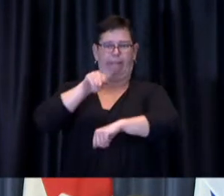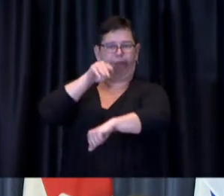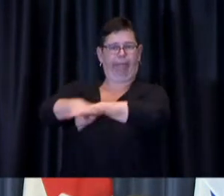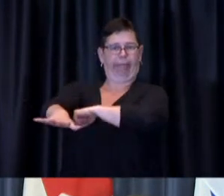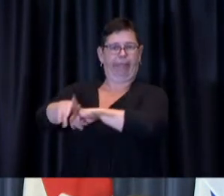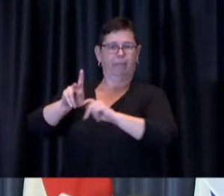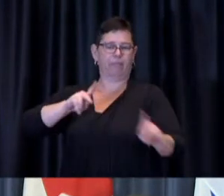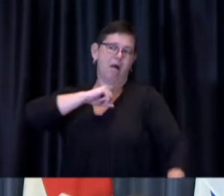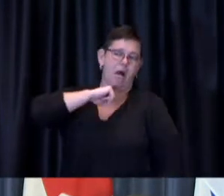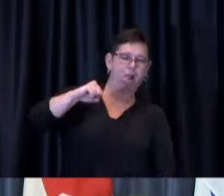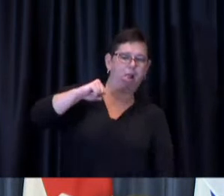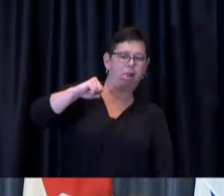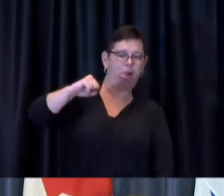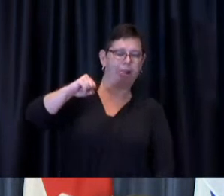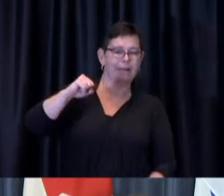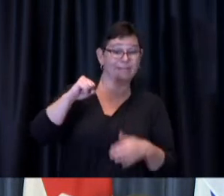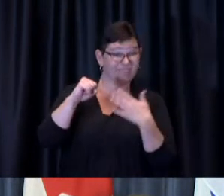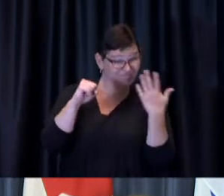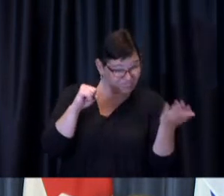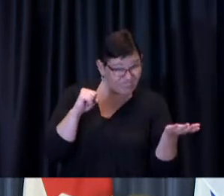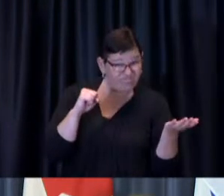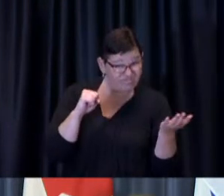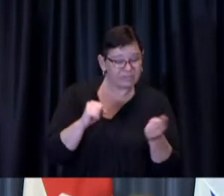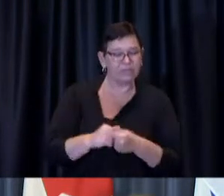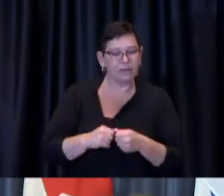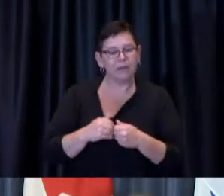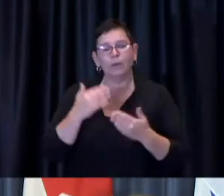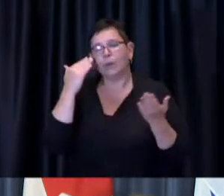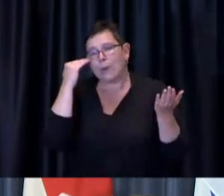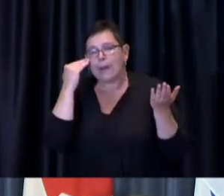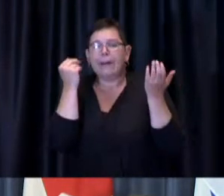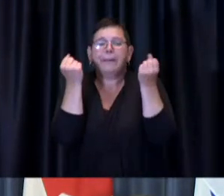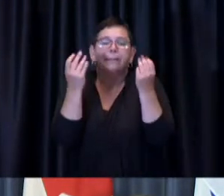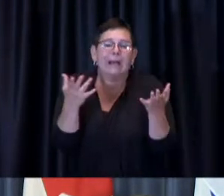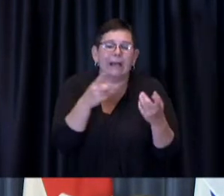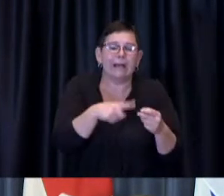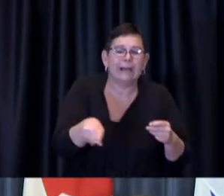we know that a number of people in our community unfortunately have not always had